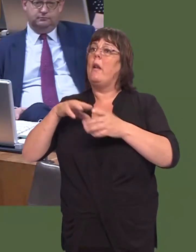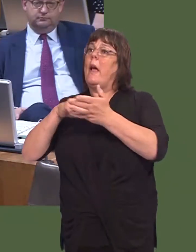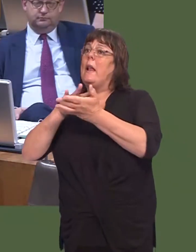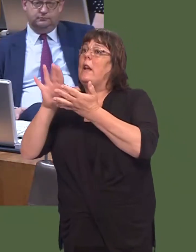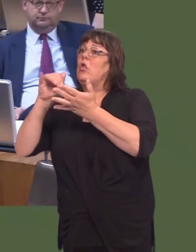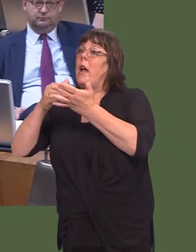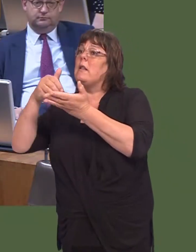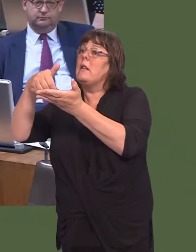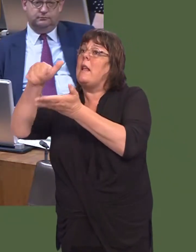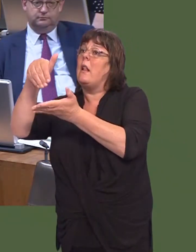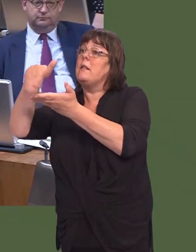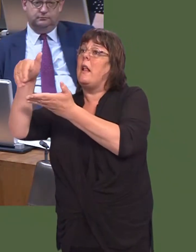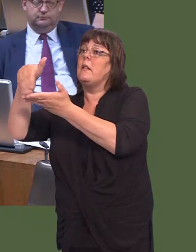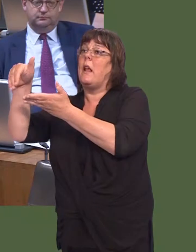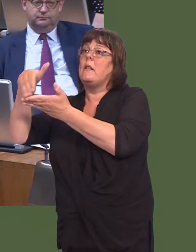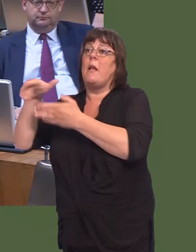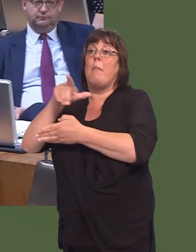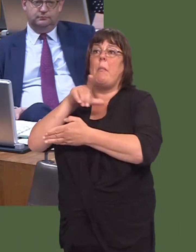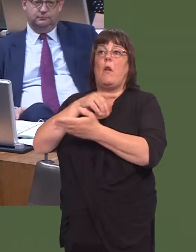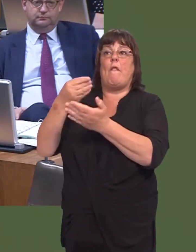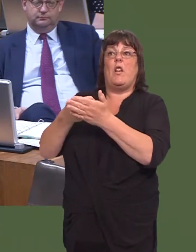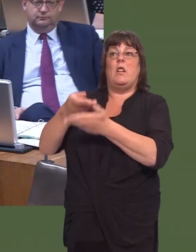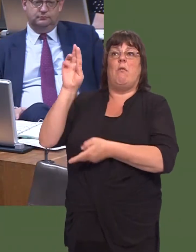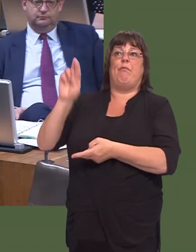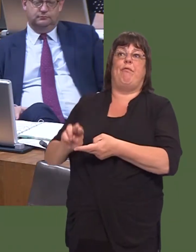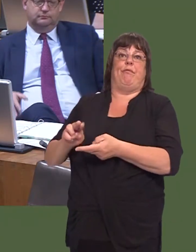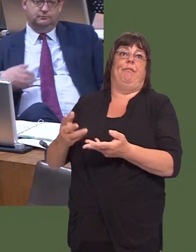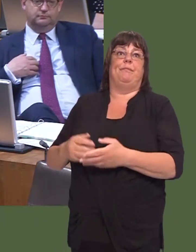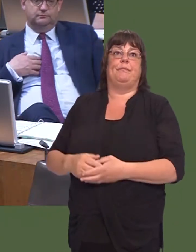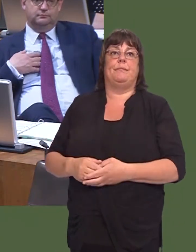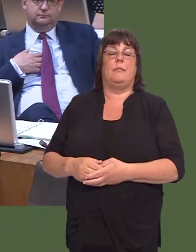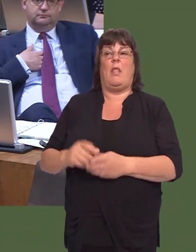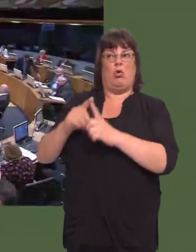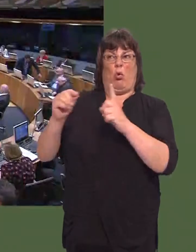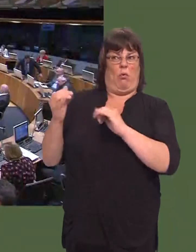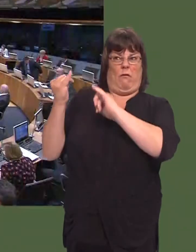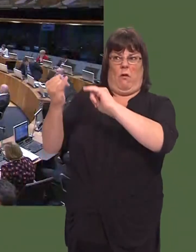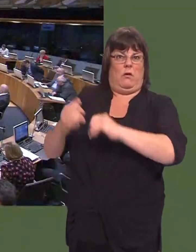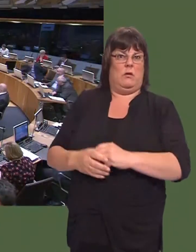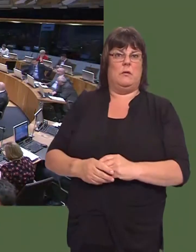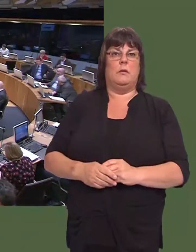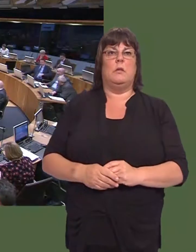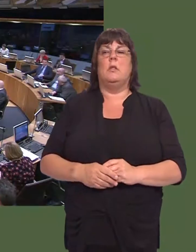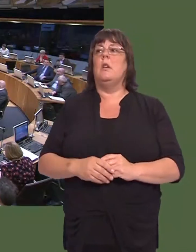chunks of the NHS in order to plug a gap in funding that the Tories themselves have created. Jayne Bryant: 6.